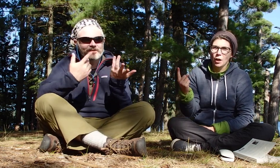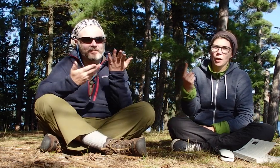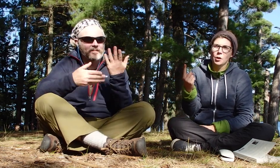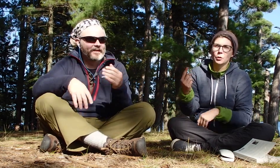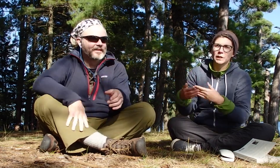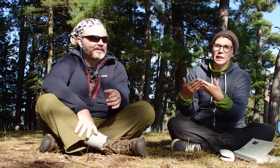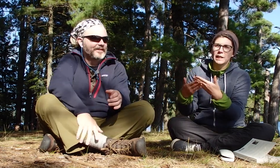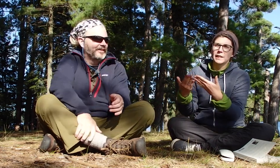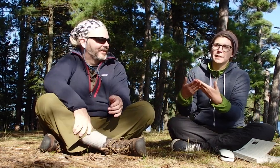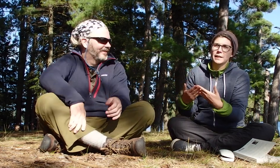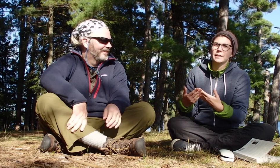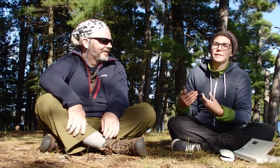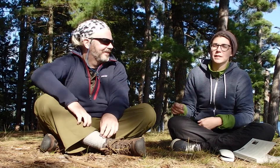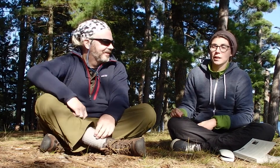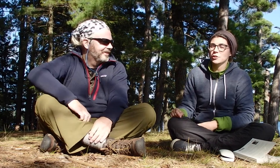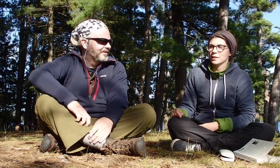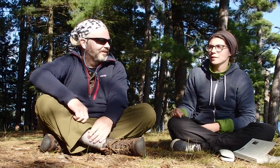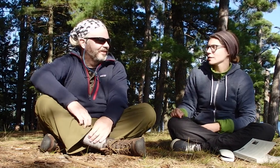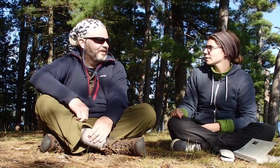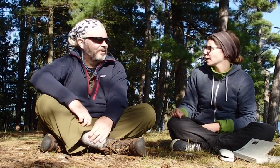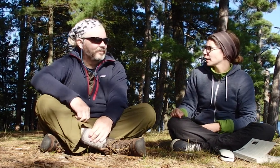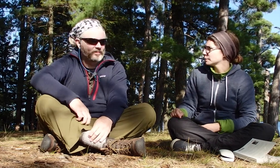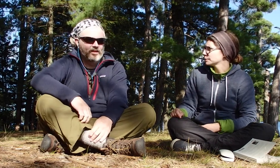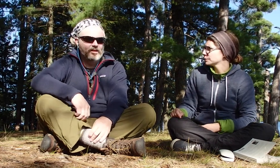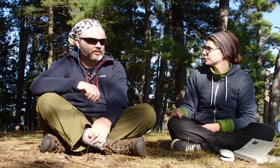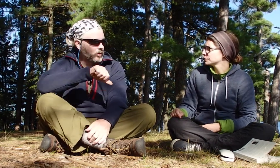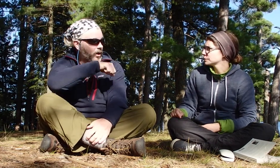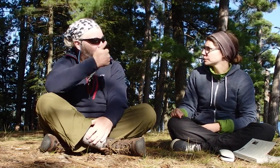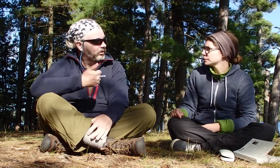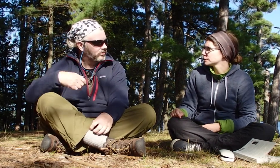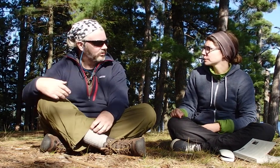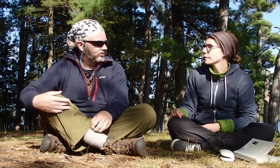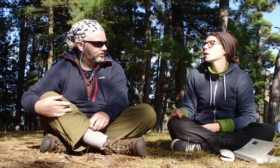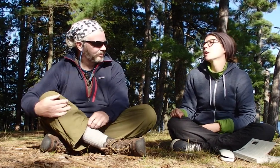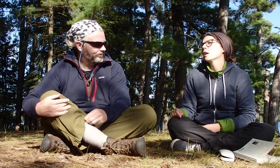Very easy discussions. So what else?